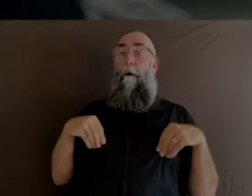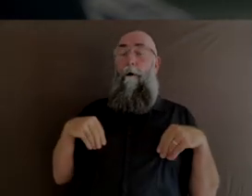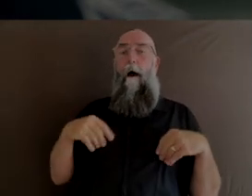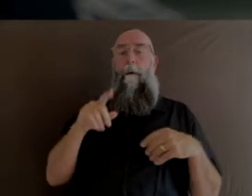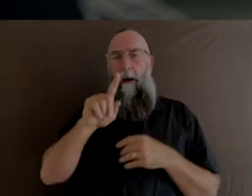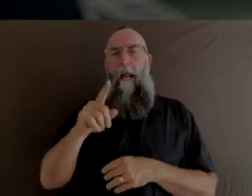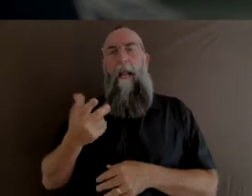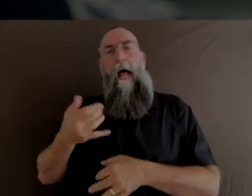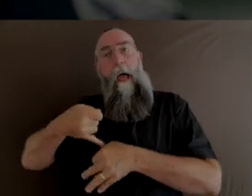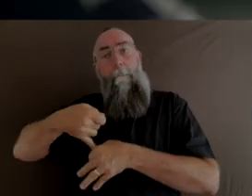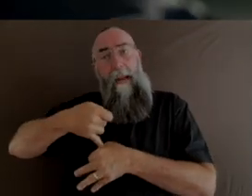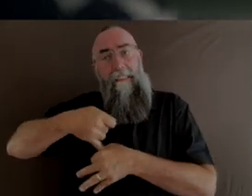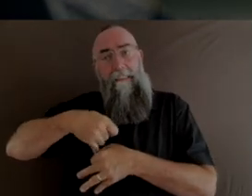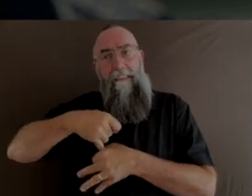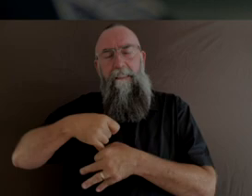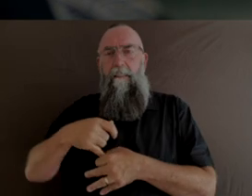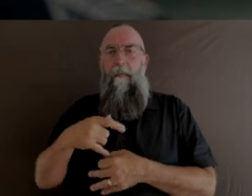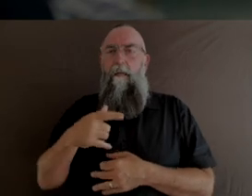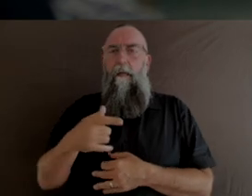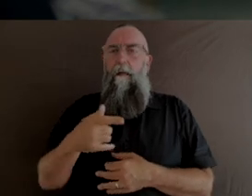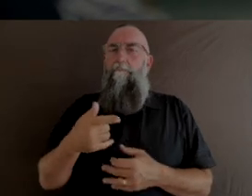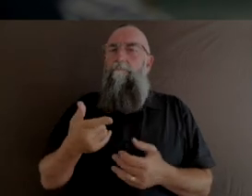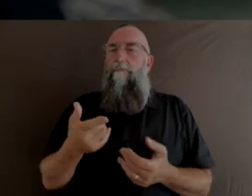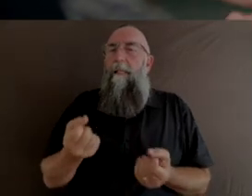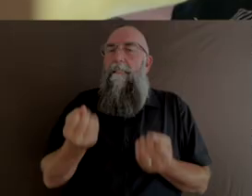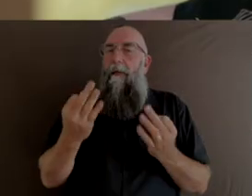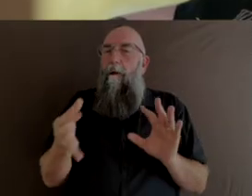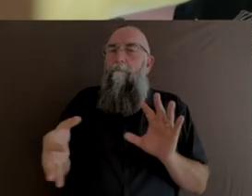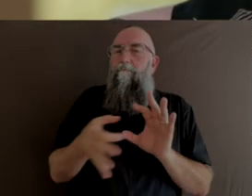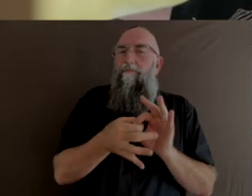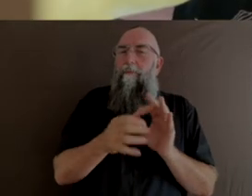there were so few opportunities to embrace creativity, it was a separate profession.